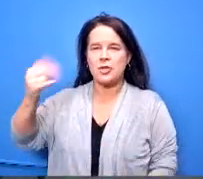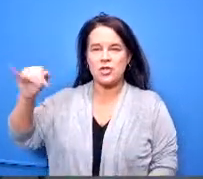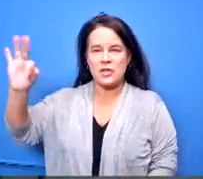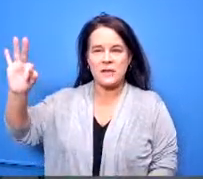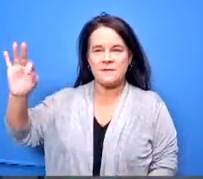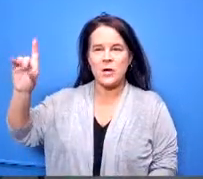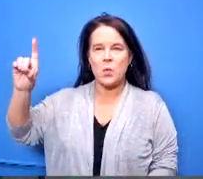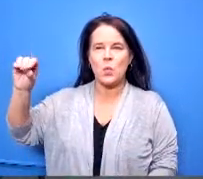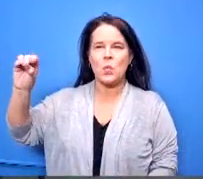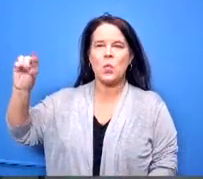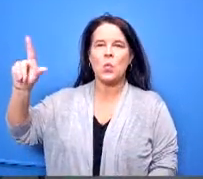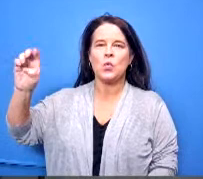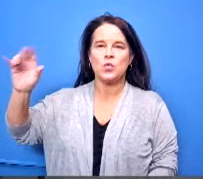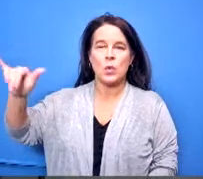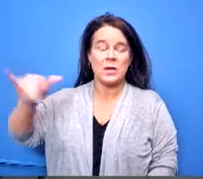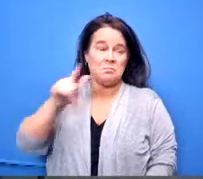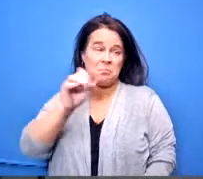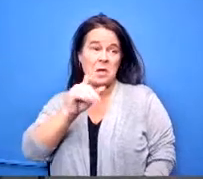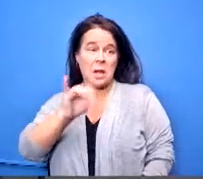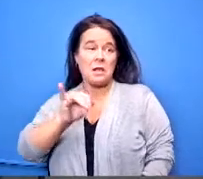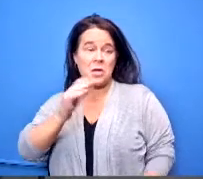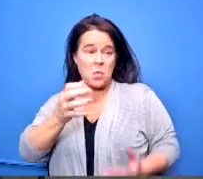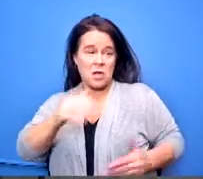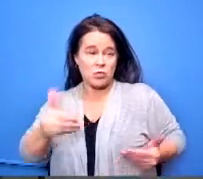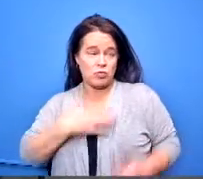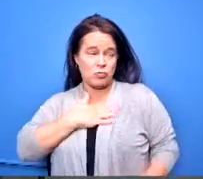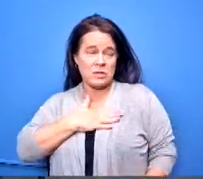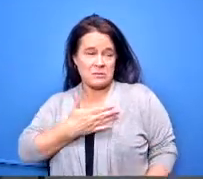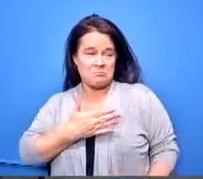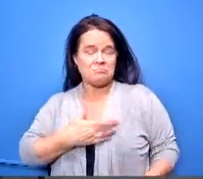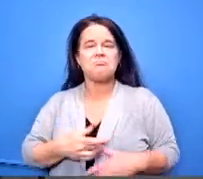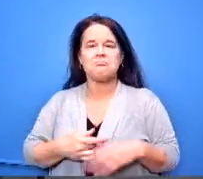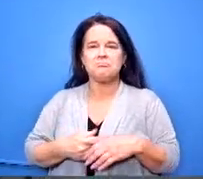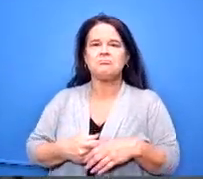you like to introduce chief dooley and what the presentation will be about please yes thank you